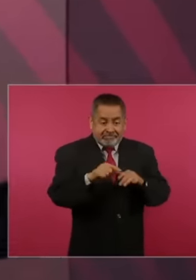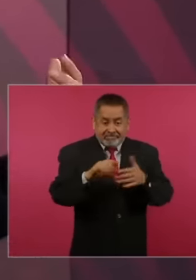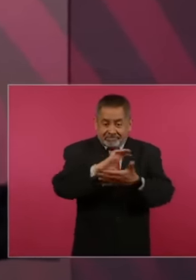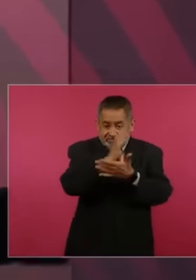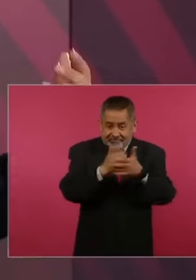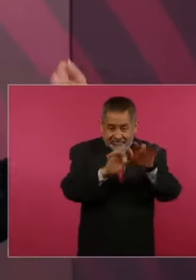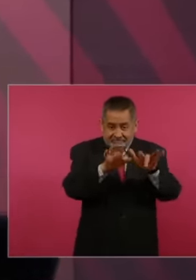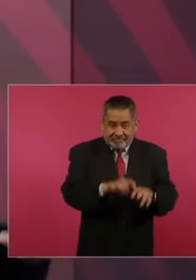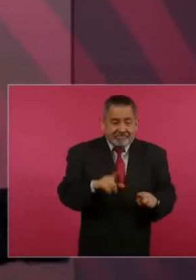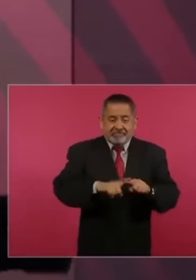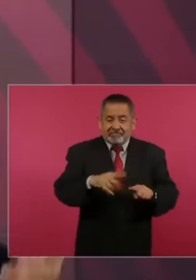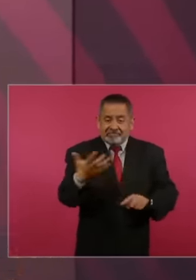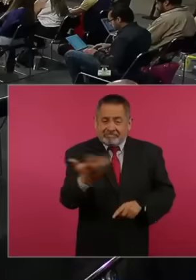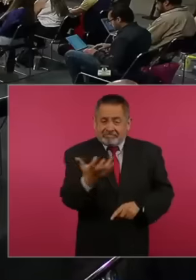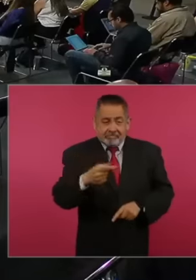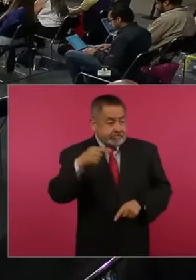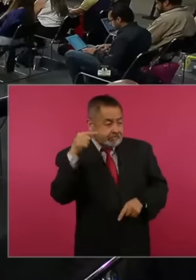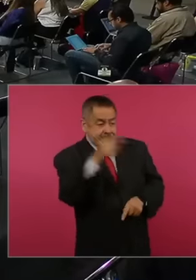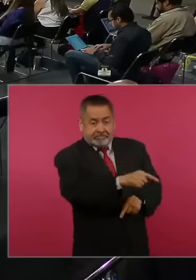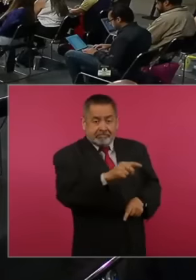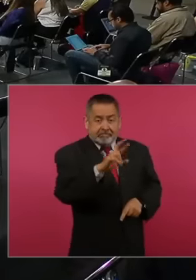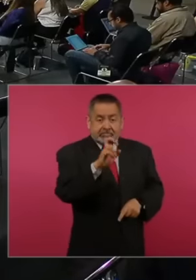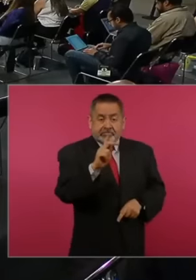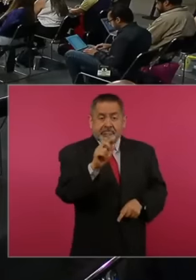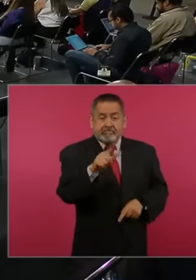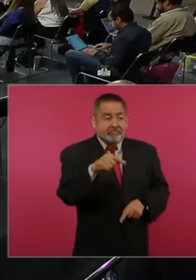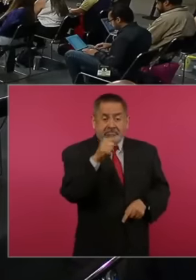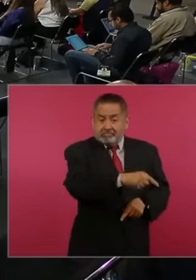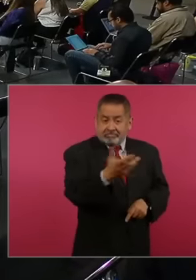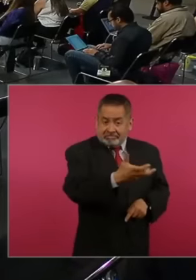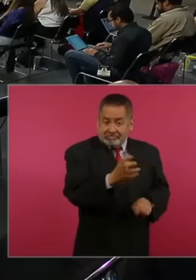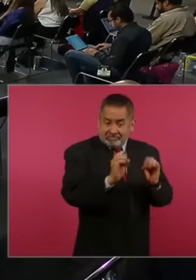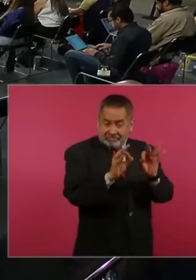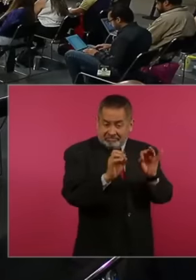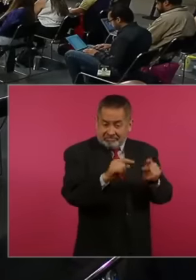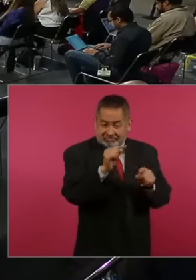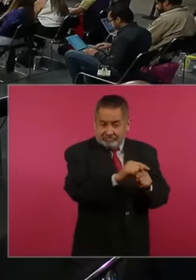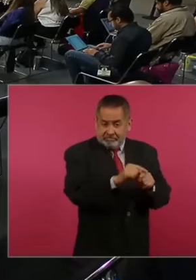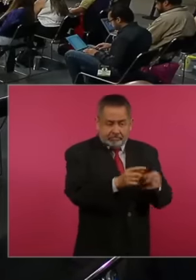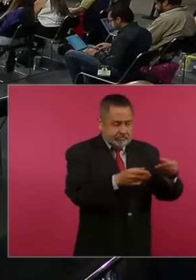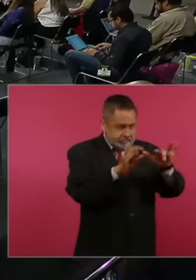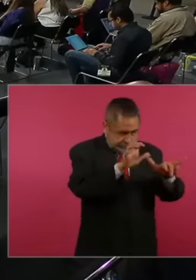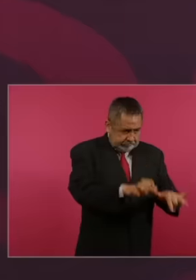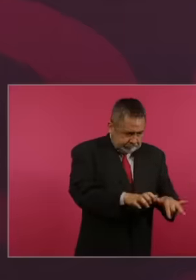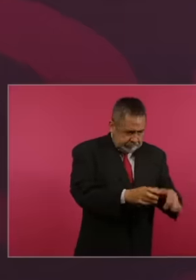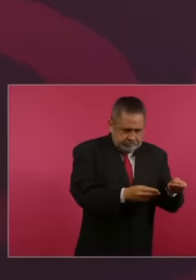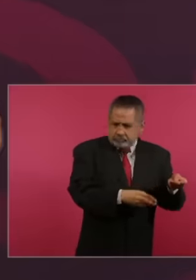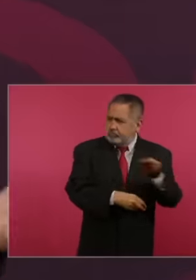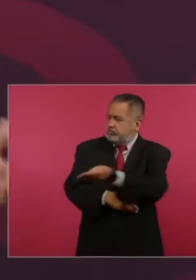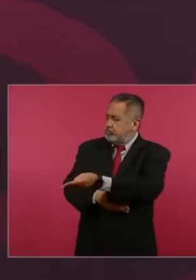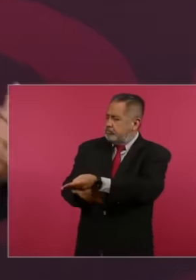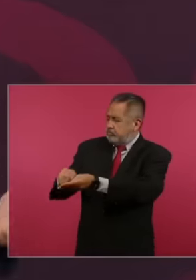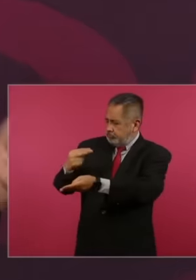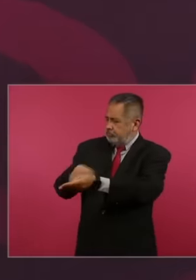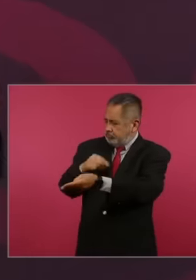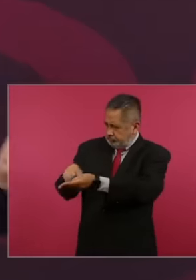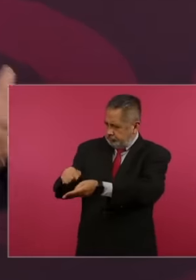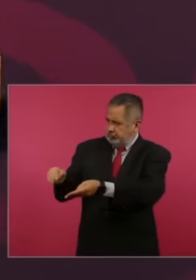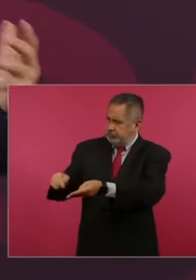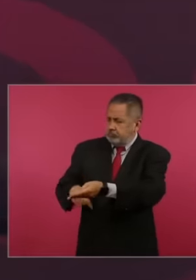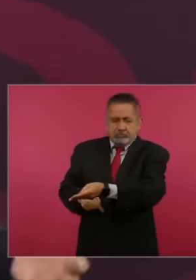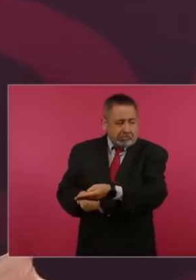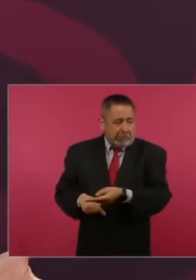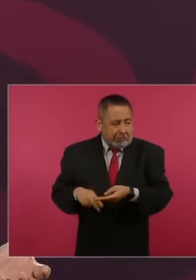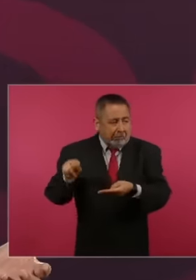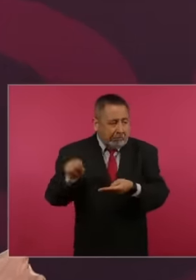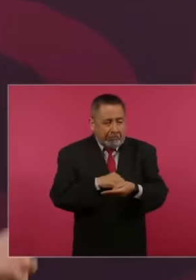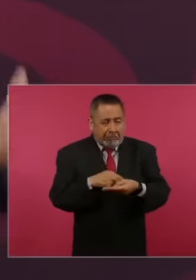Repsol offices, not in Pemex, they maintained that with Repsol they were going to extract more